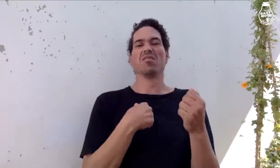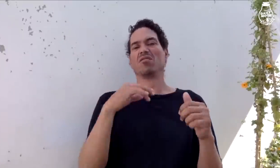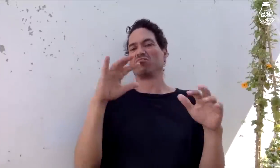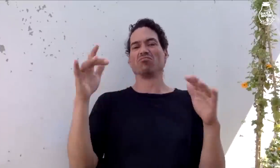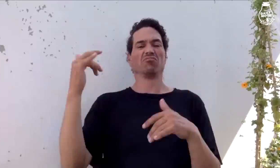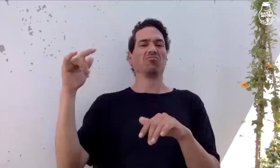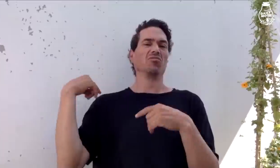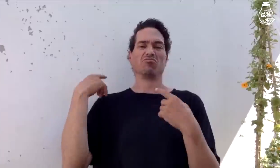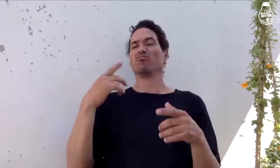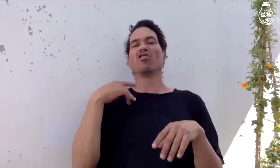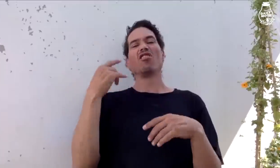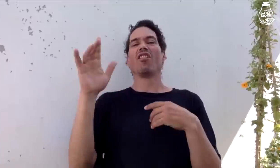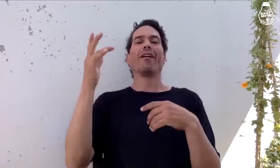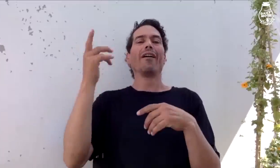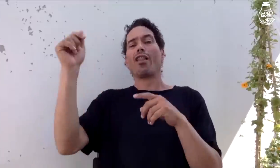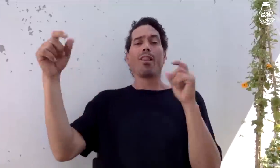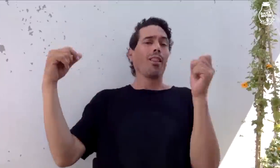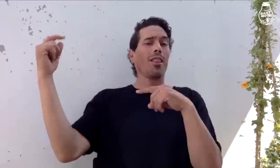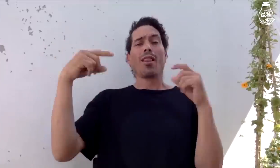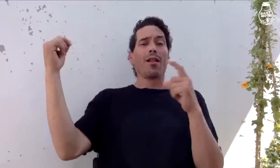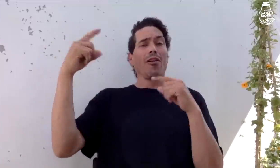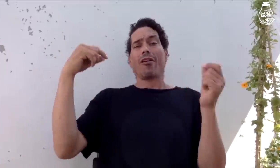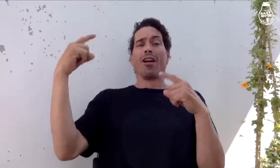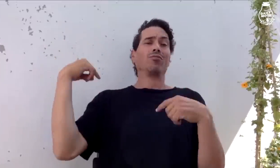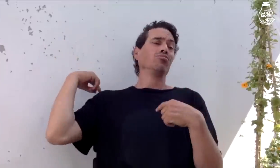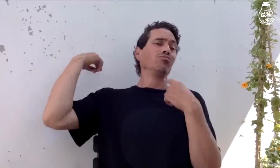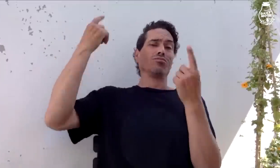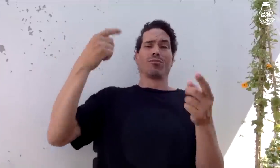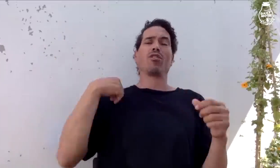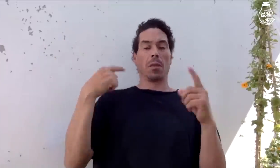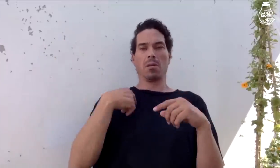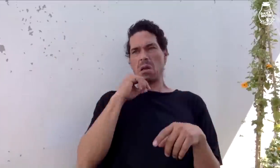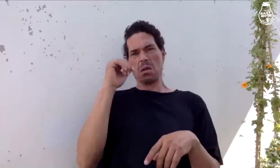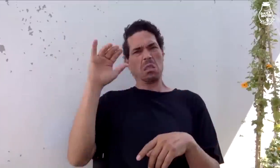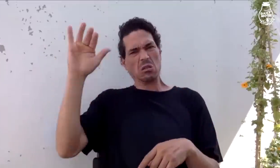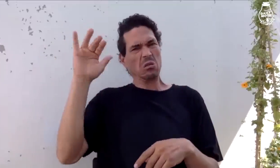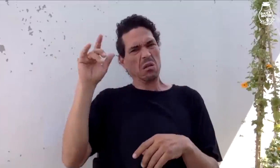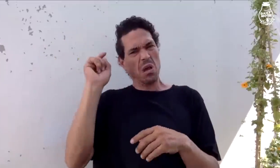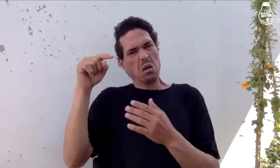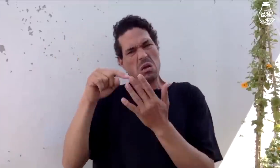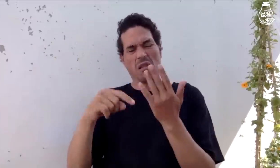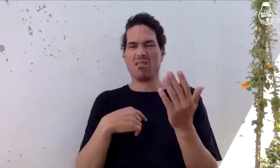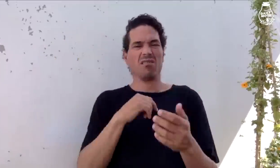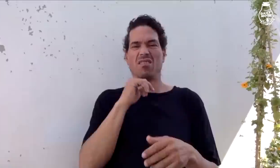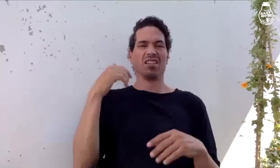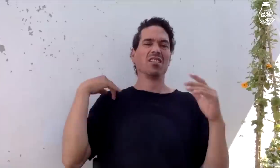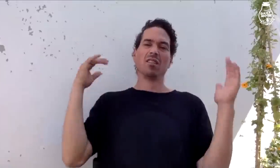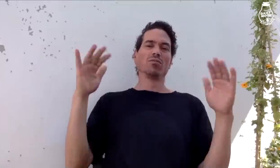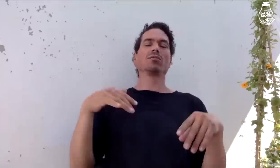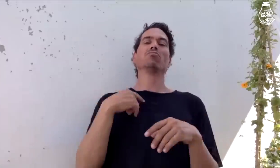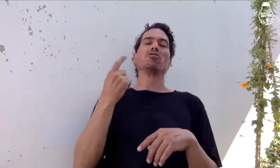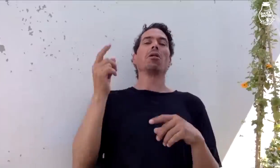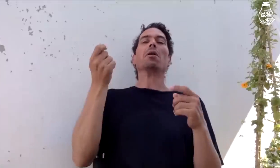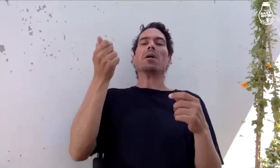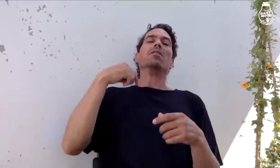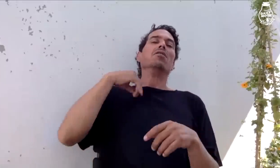knew each other, and we'd chat occasionally. It was never anything serious or intense,